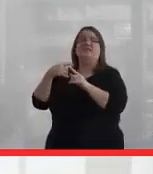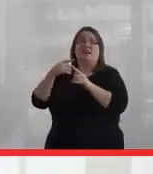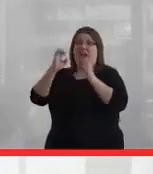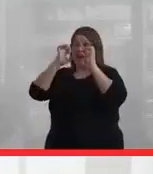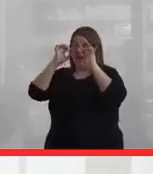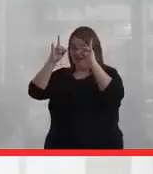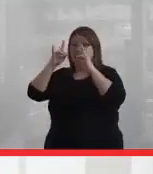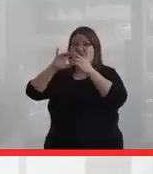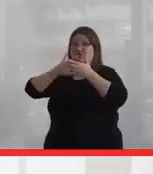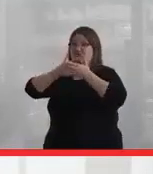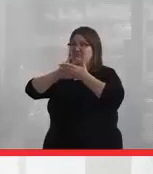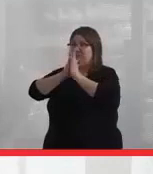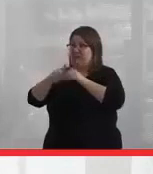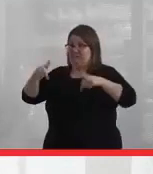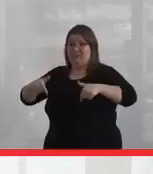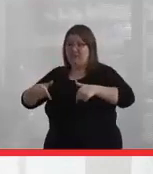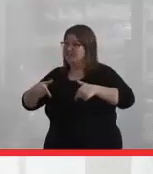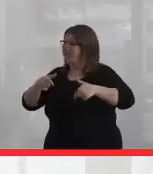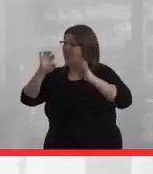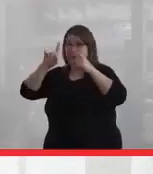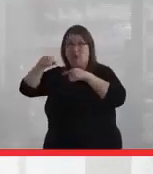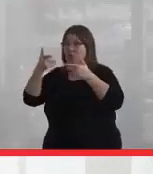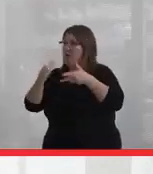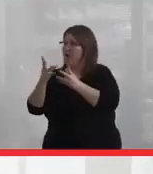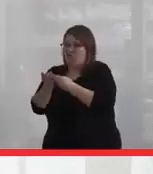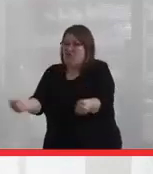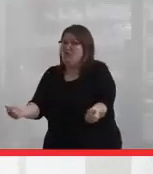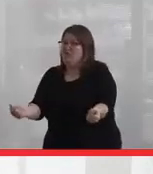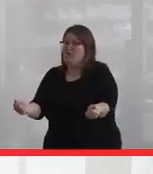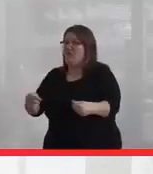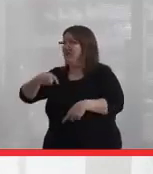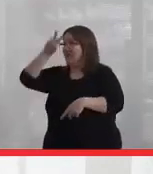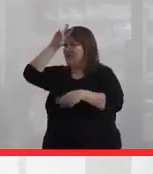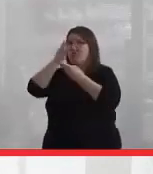is what's going to get us out because I think the only way to combat ignorance is through education.